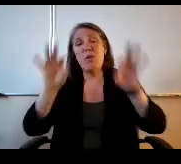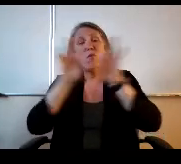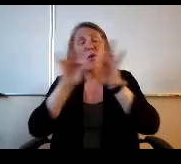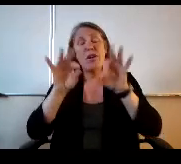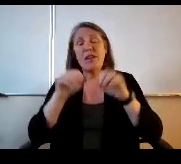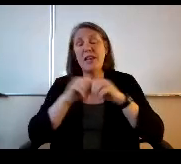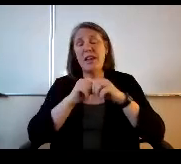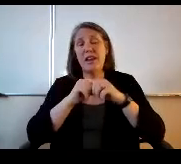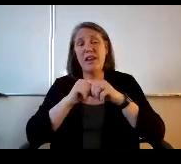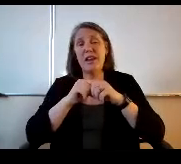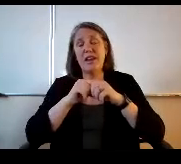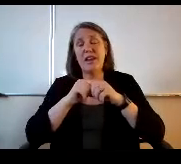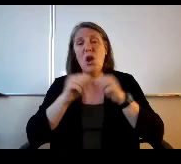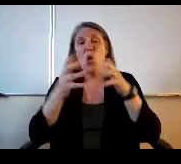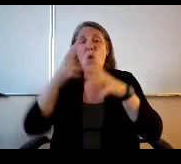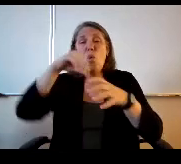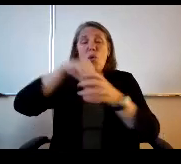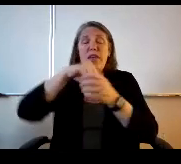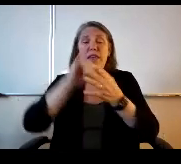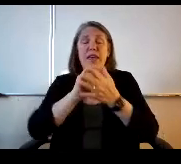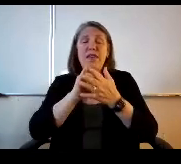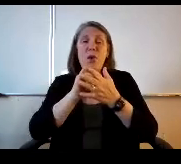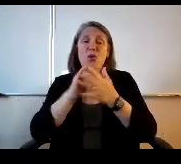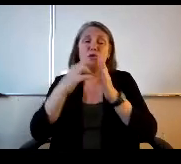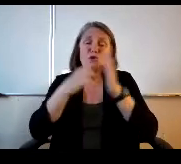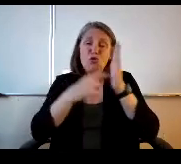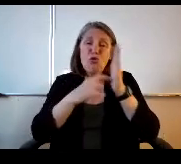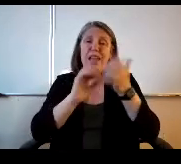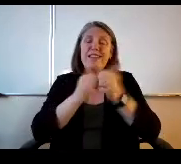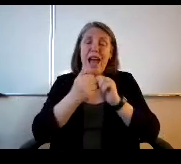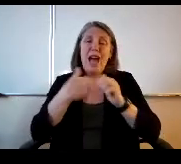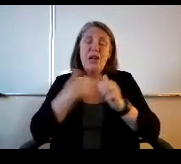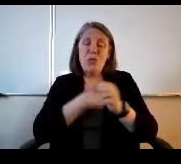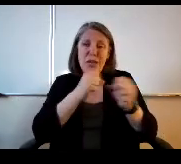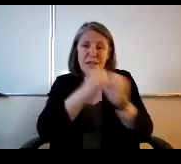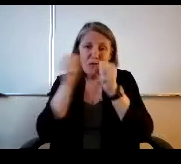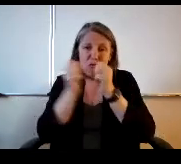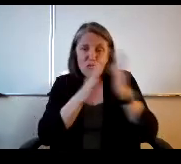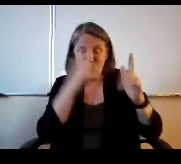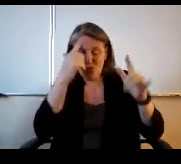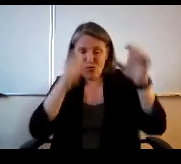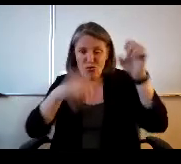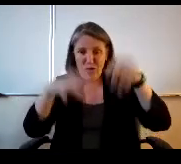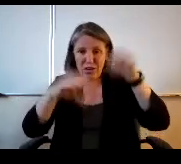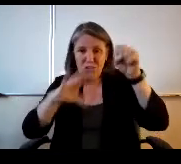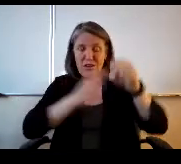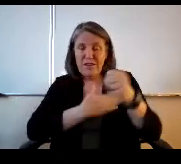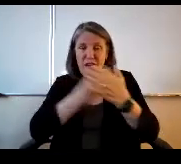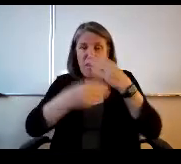And really more importantly, you know within those constraints how have we strategized our budgeting plan.